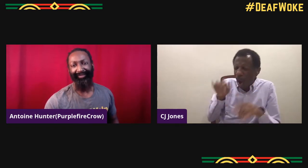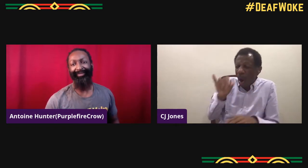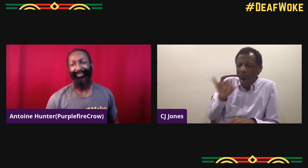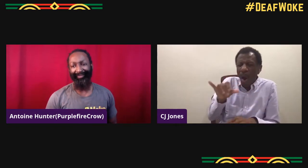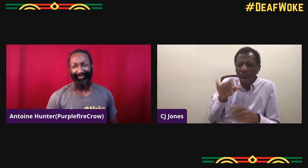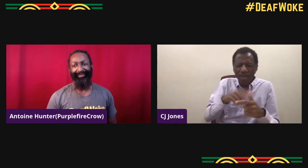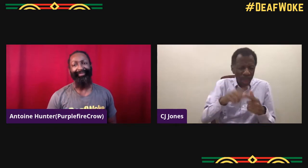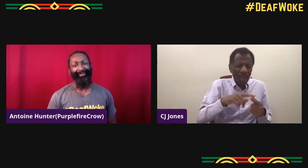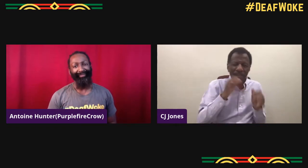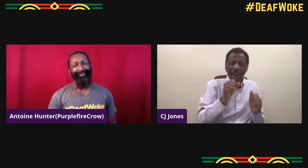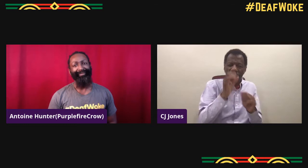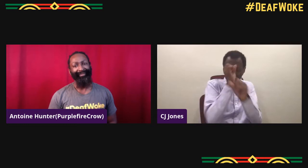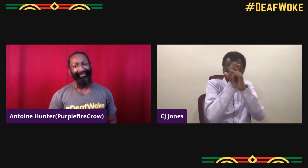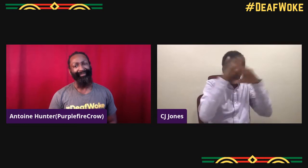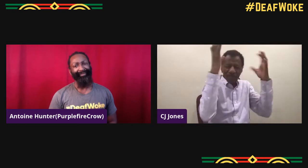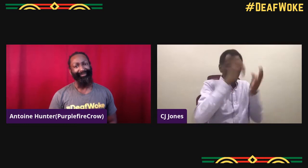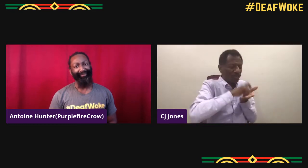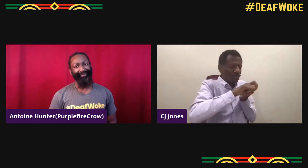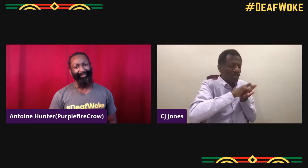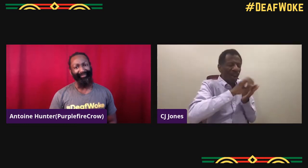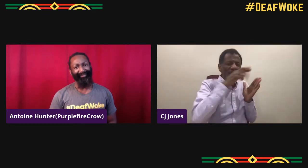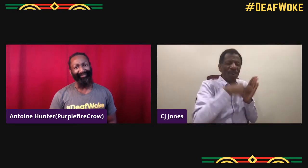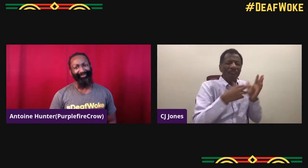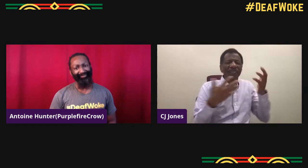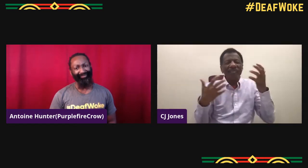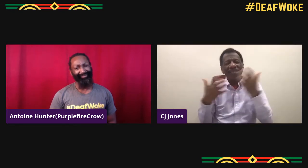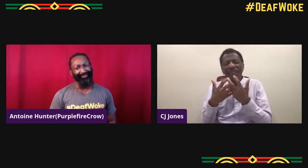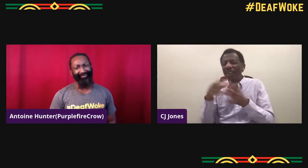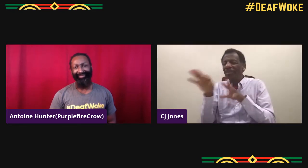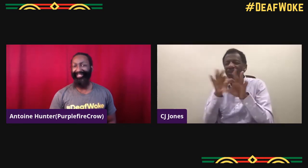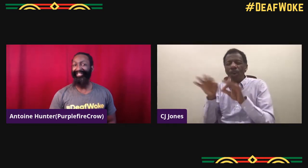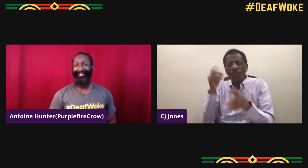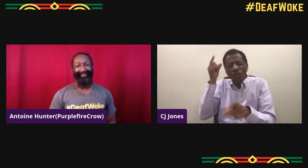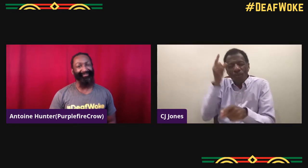horror, different things so that it allows people to create